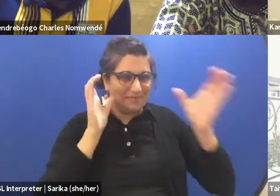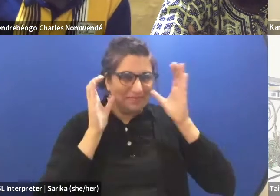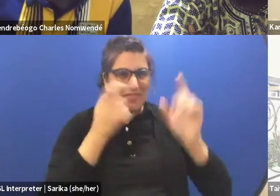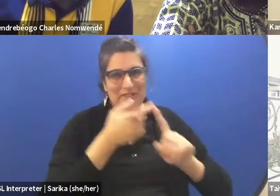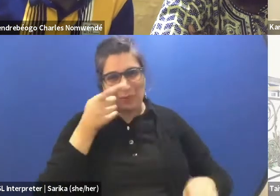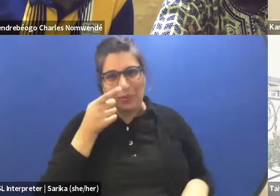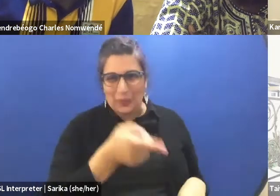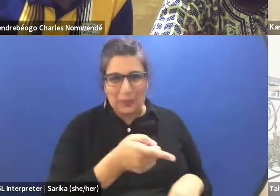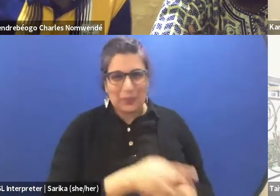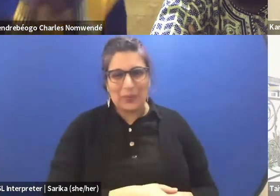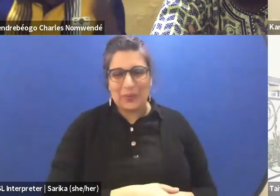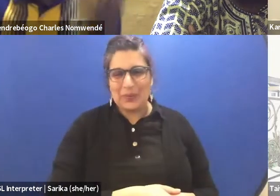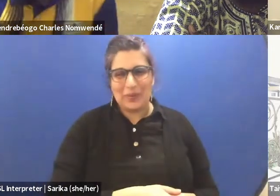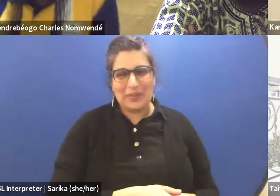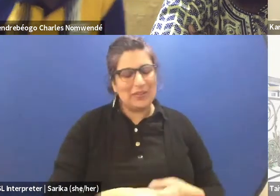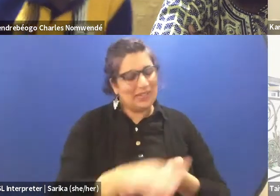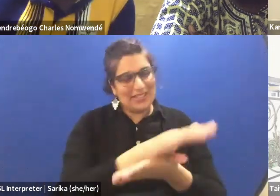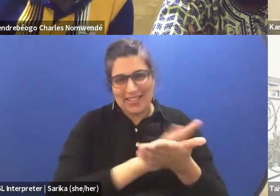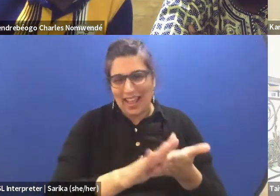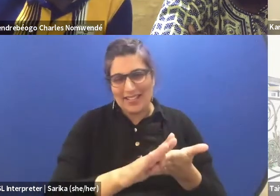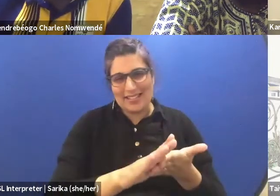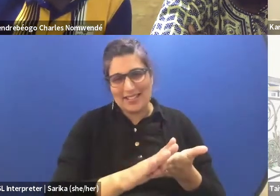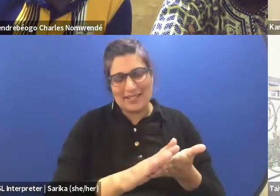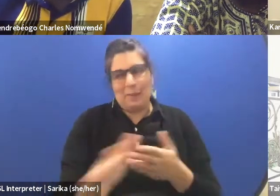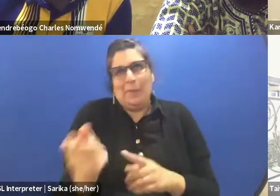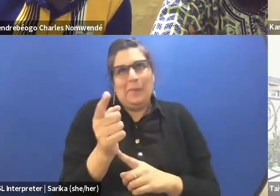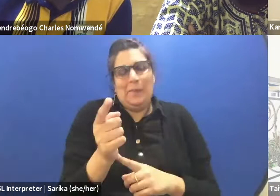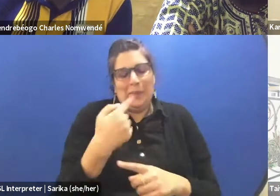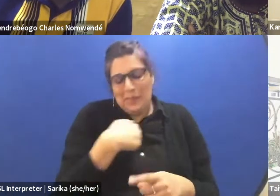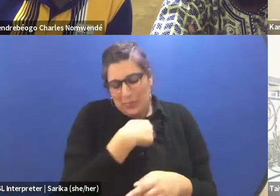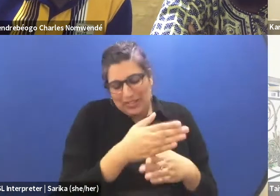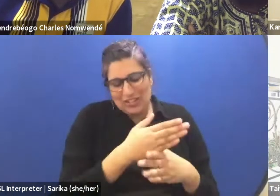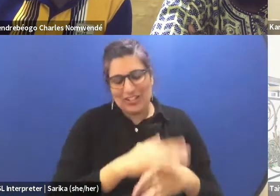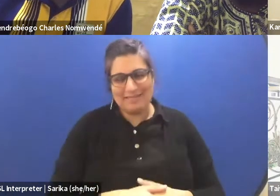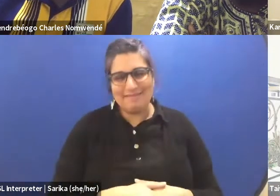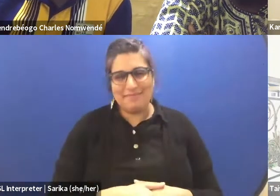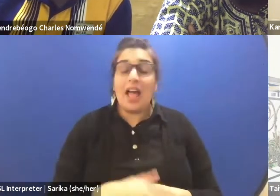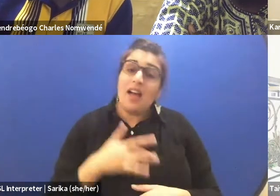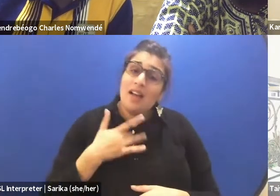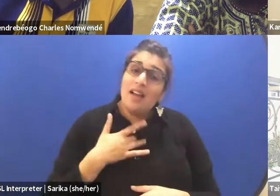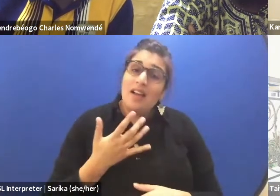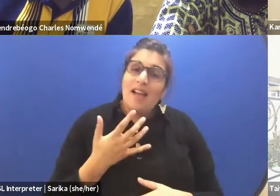It was a nice moment that we shared. I think we have a lot of questions.